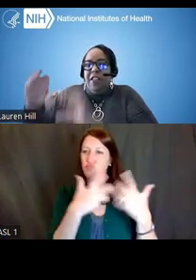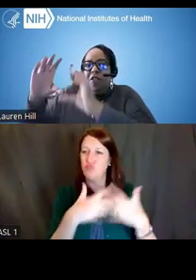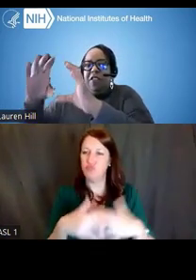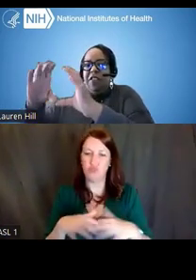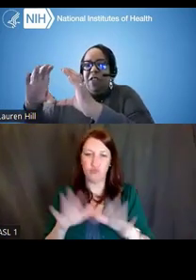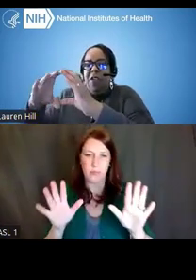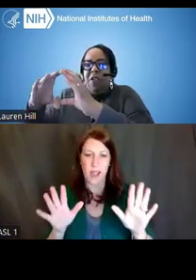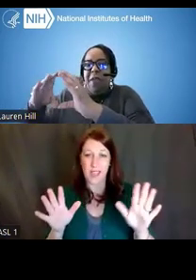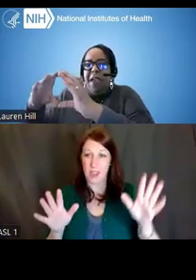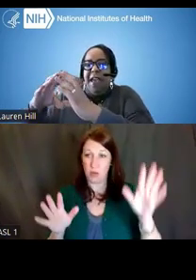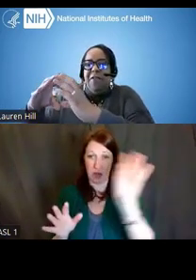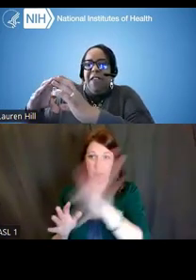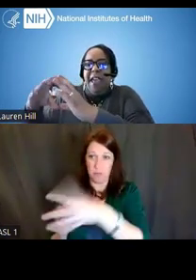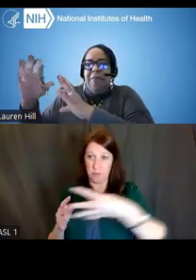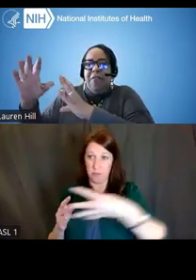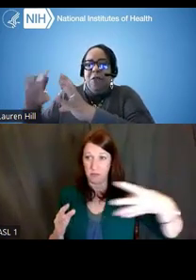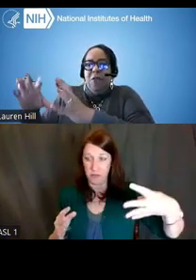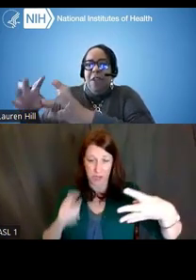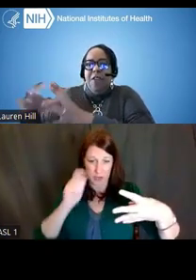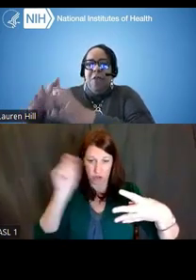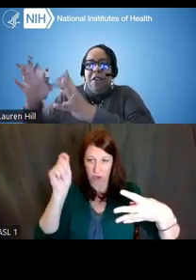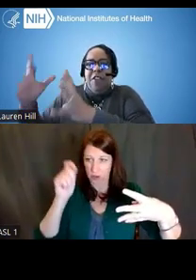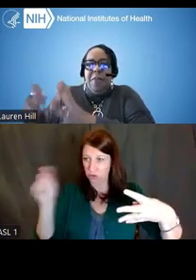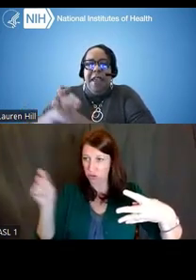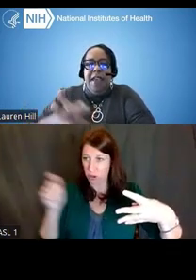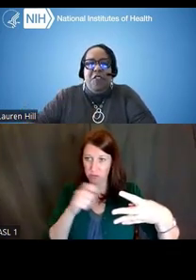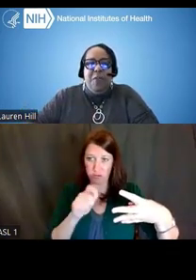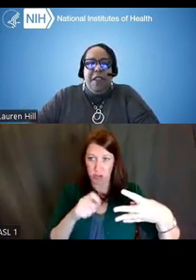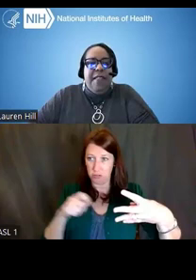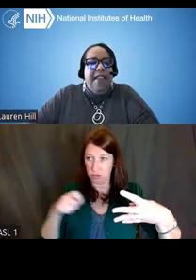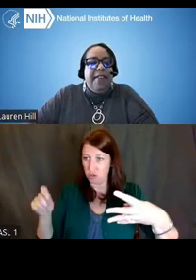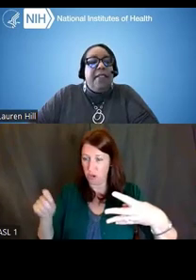and you can see where you may have gaps or where you may have too many things.